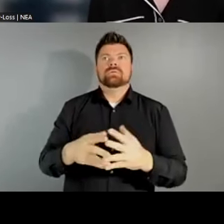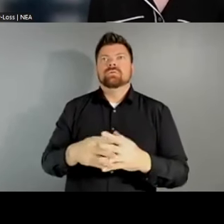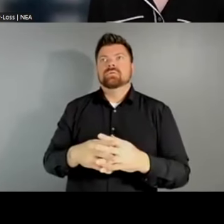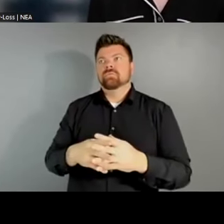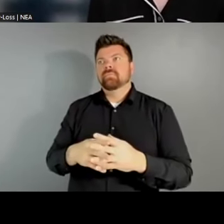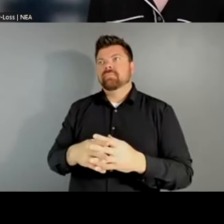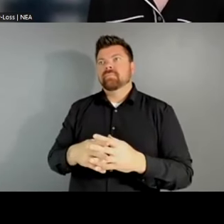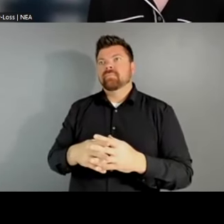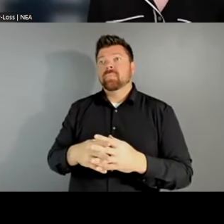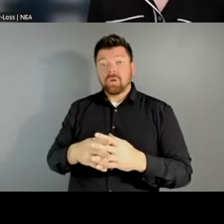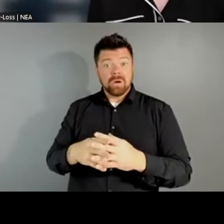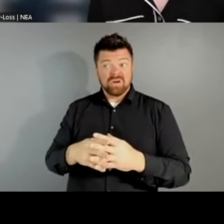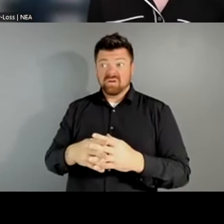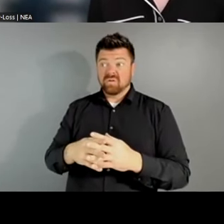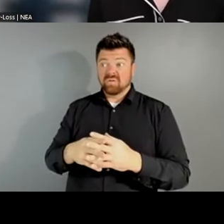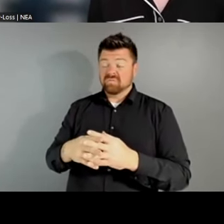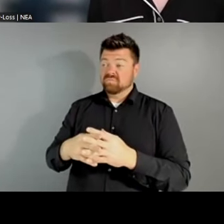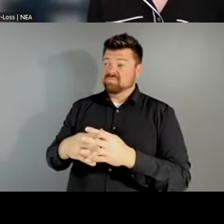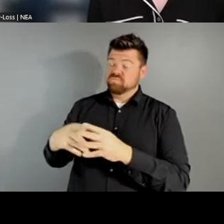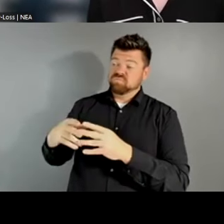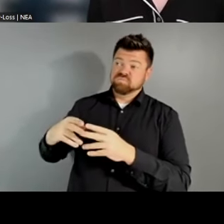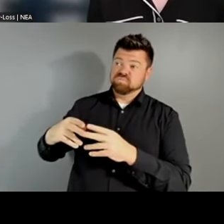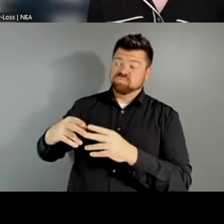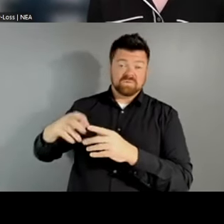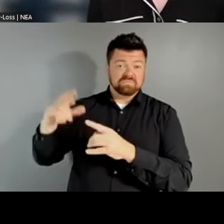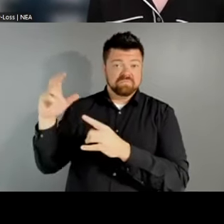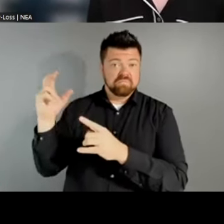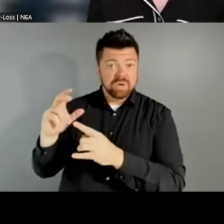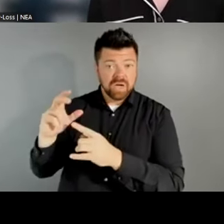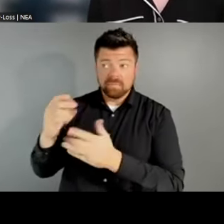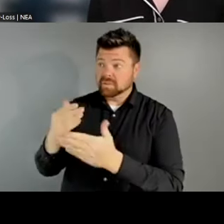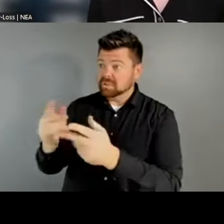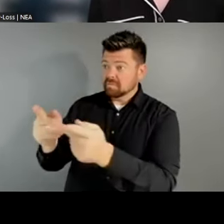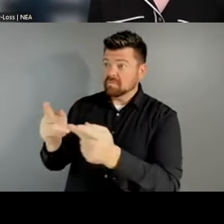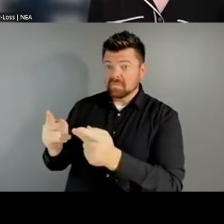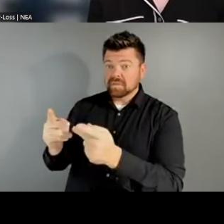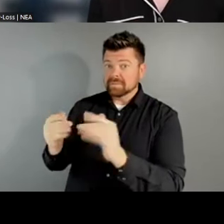in other places. So, I just want to register that personal observation. I don't know how